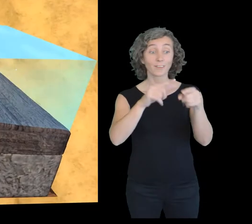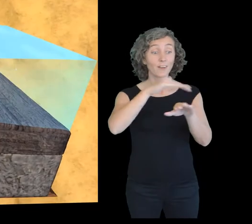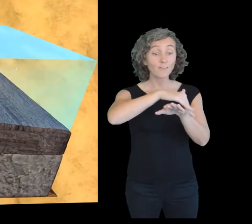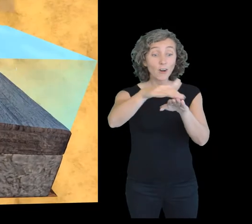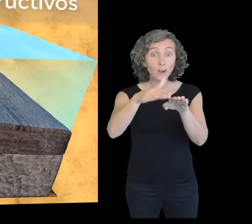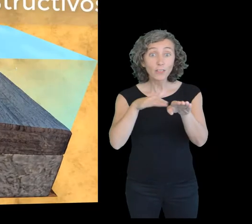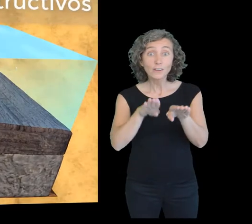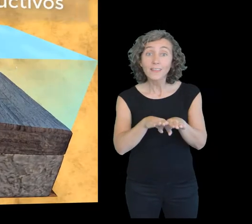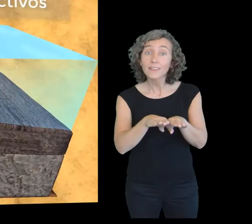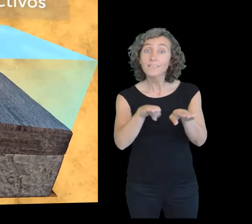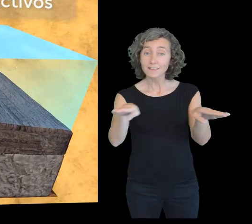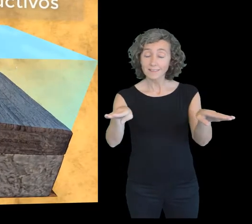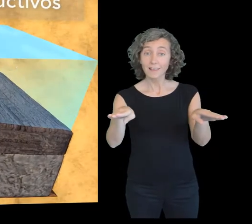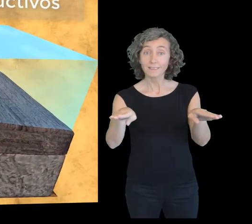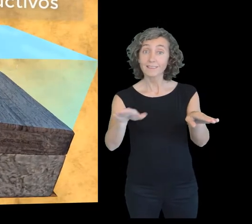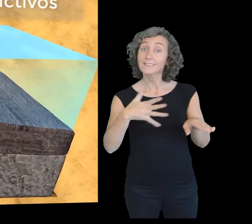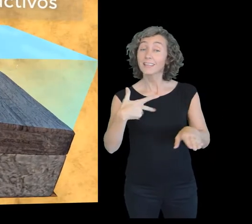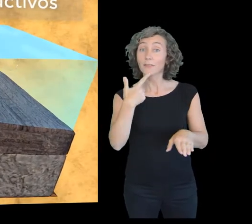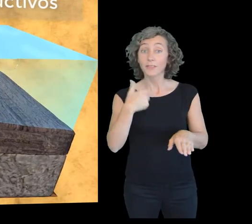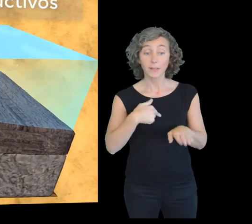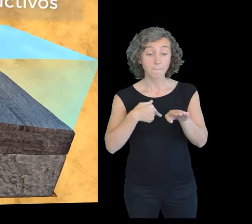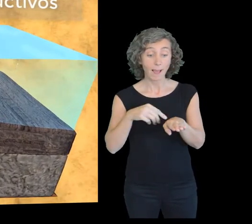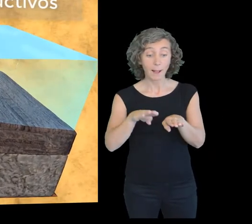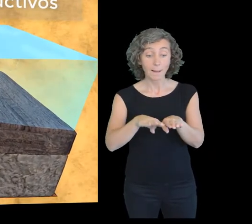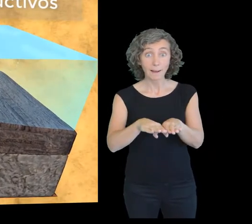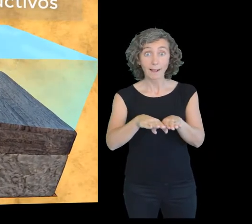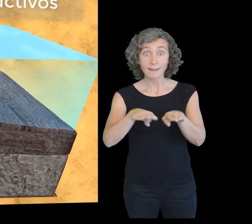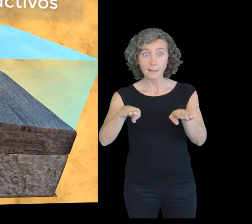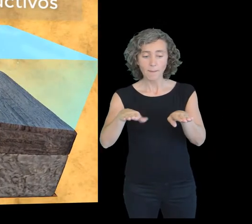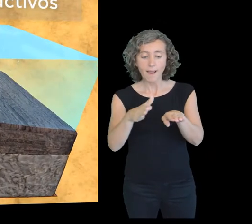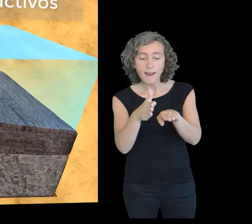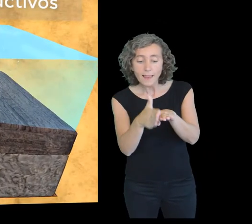Divergent edges are the boundary between two separating plates.